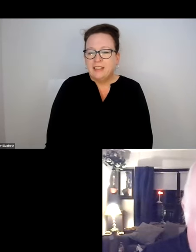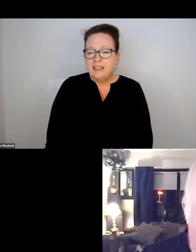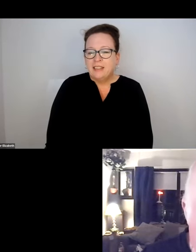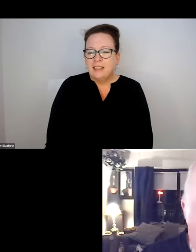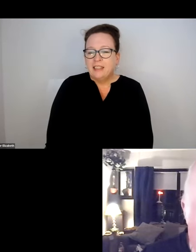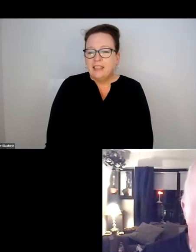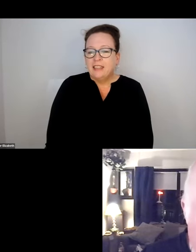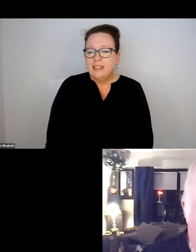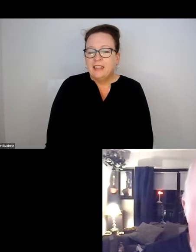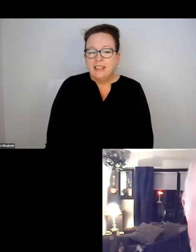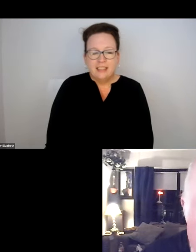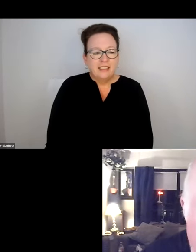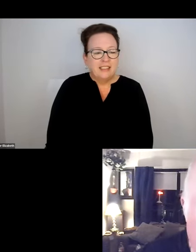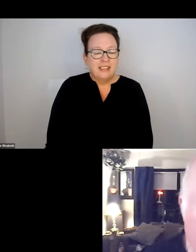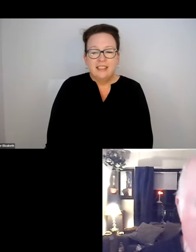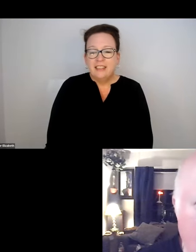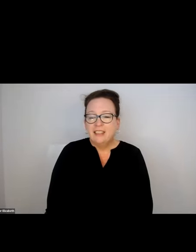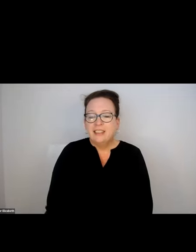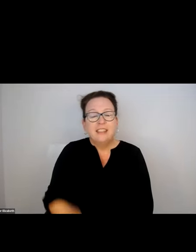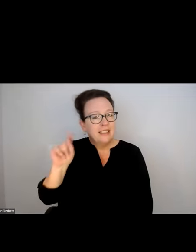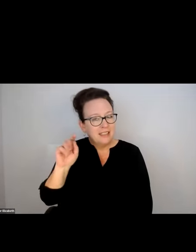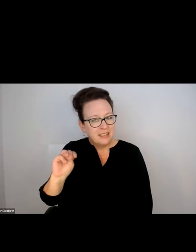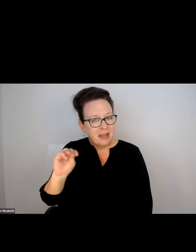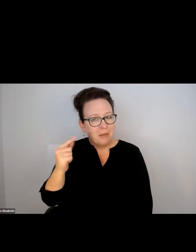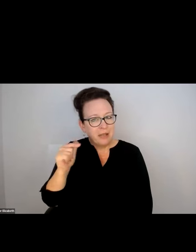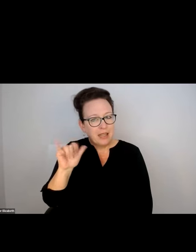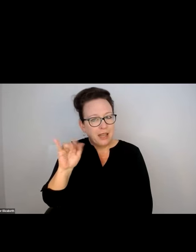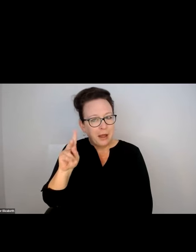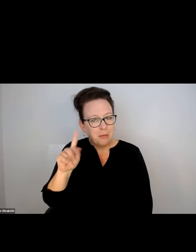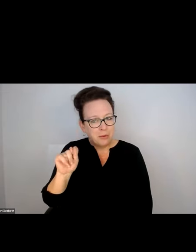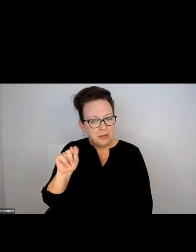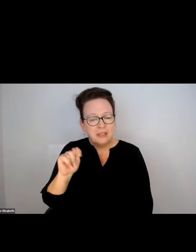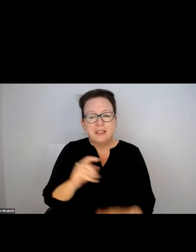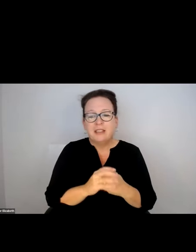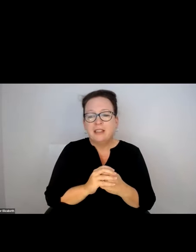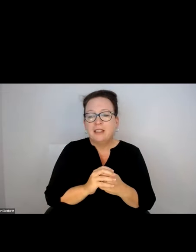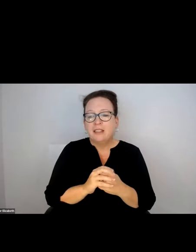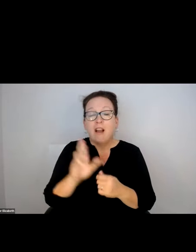TOM? GO AHEAD. TOM GILBERT AGAIN.